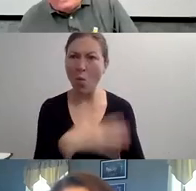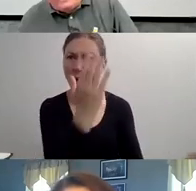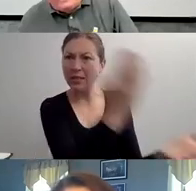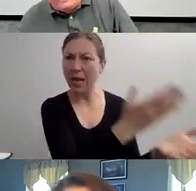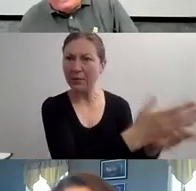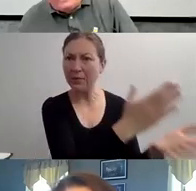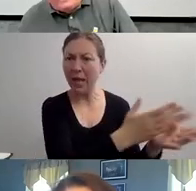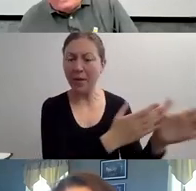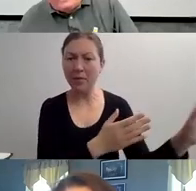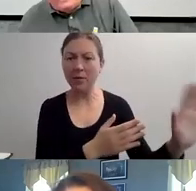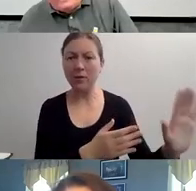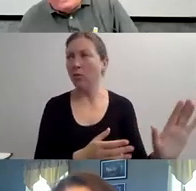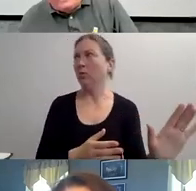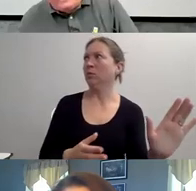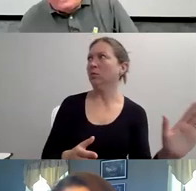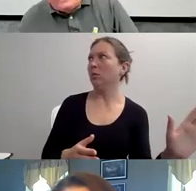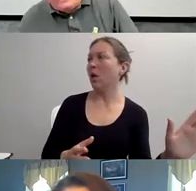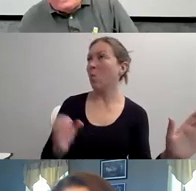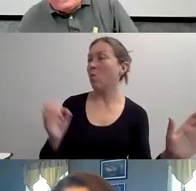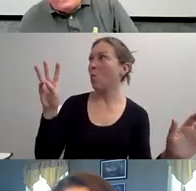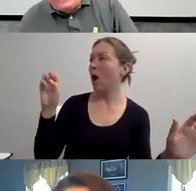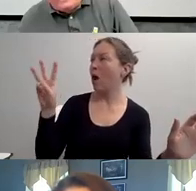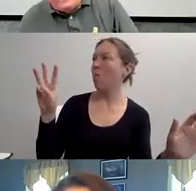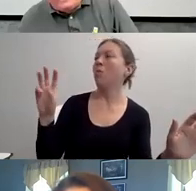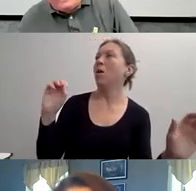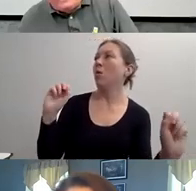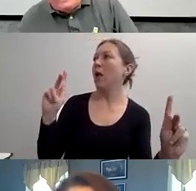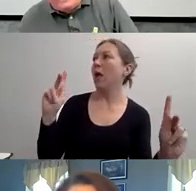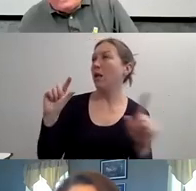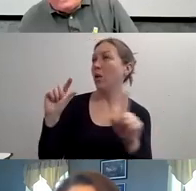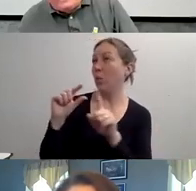WHAT IF SOMEONE HAS A HAND THAT IS SMALLER THAN THE OTHER HAND."